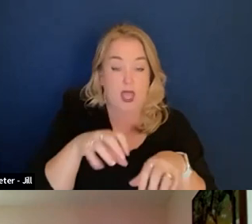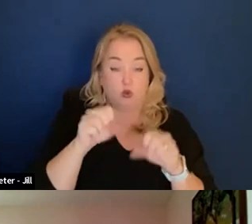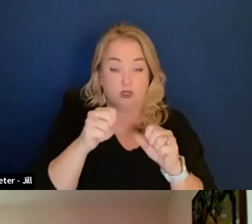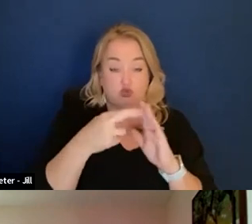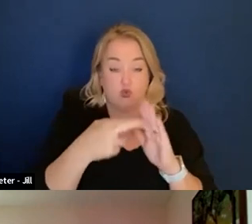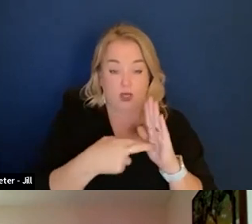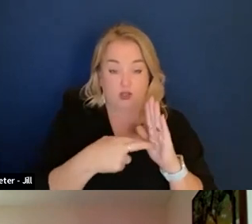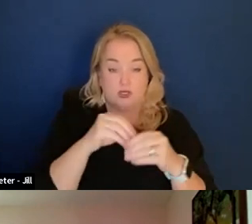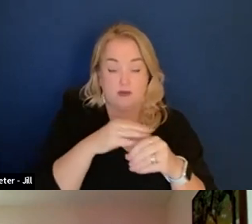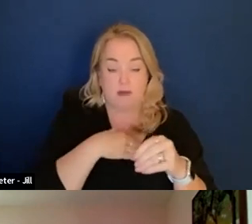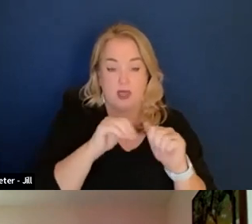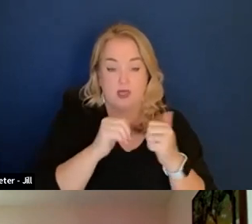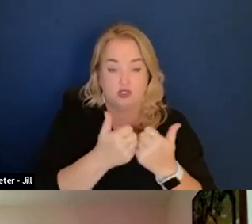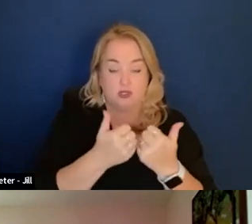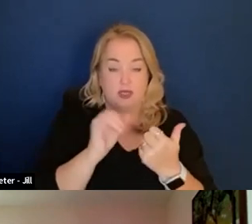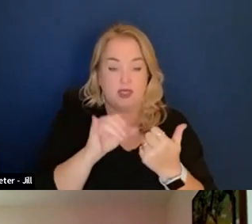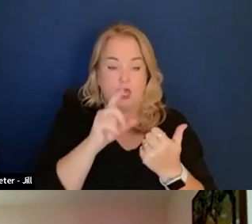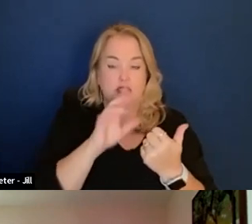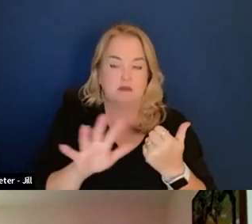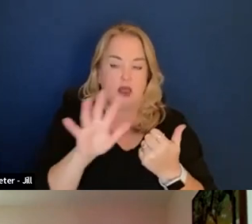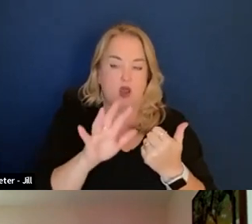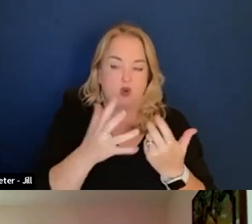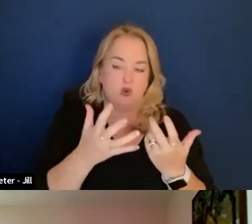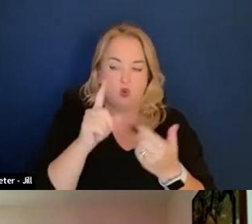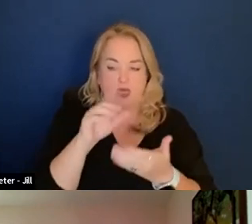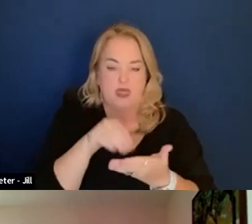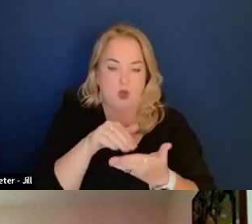in my agency, it is about 1000 clauses.